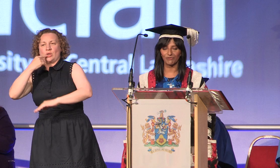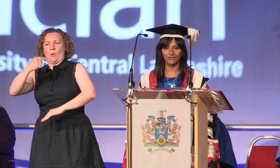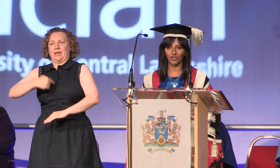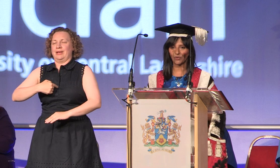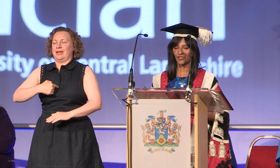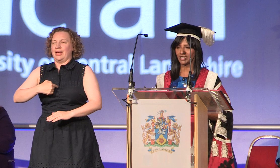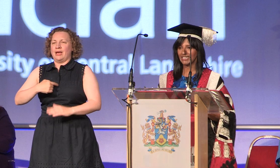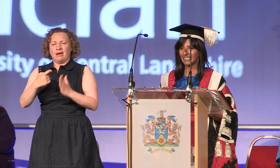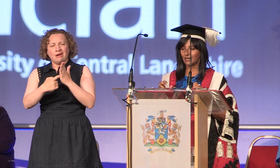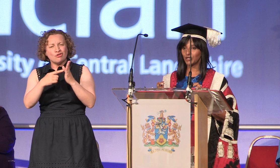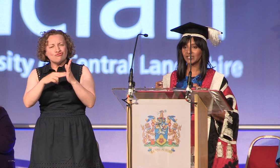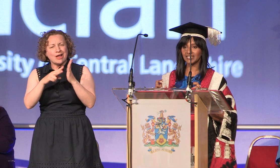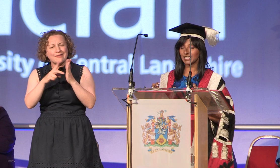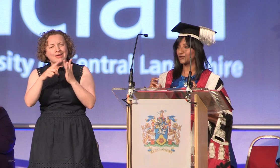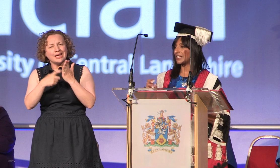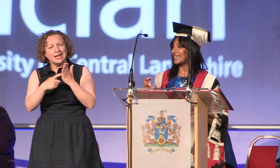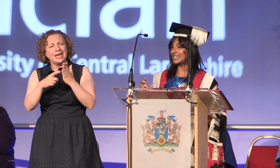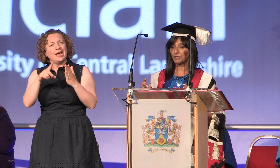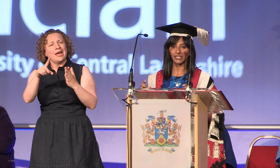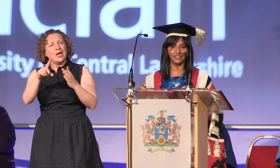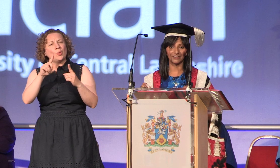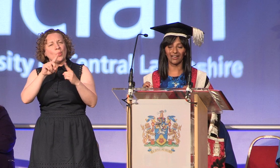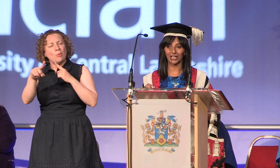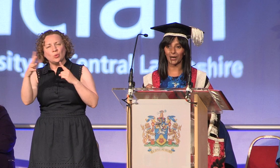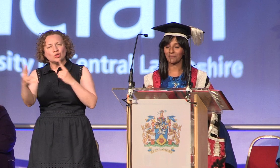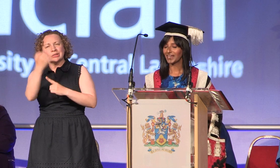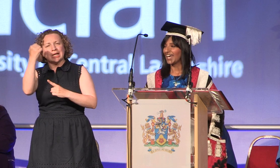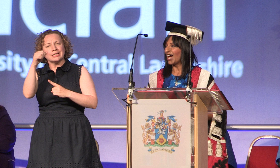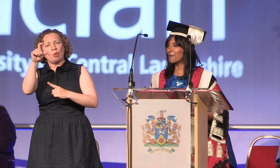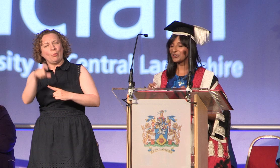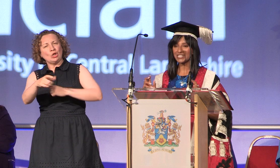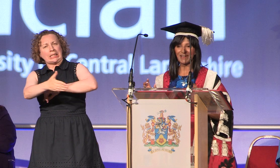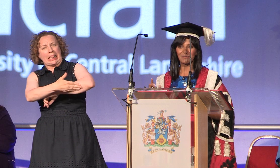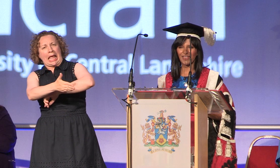Ranvir you are the most successful lazy person I know and what she meant by